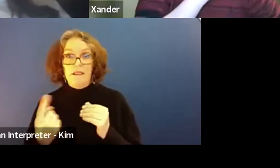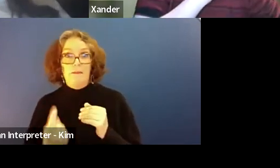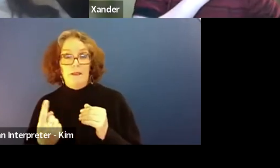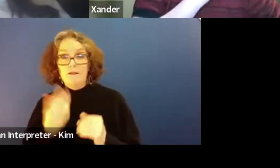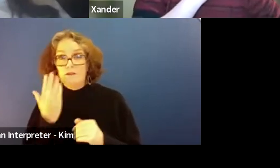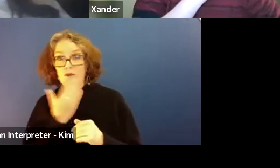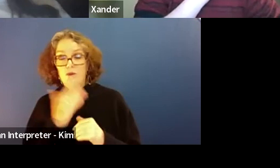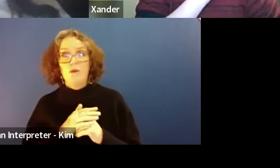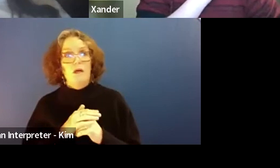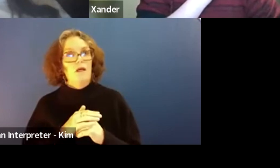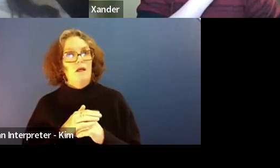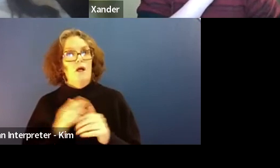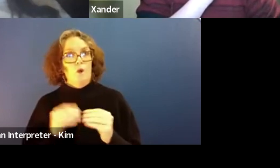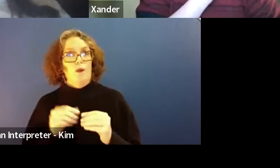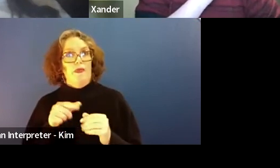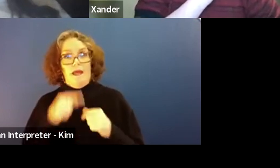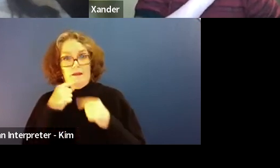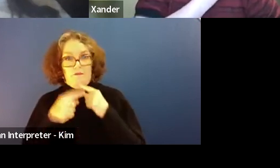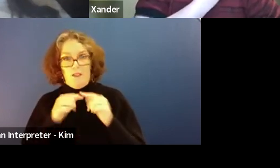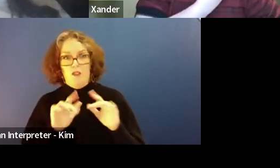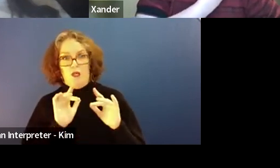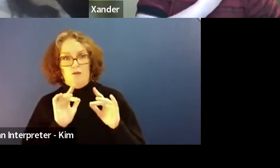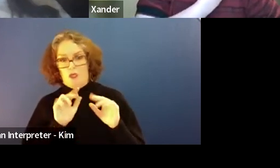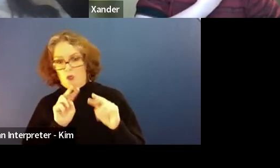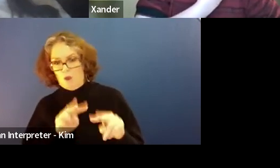place where your child will go to school.